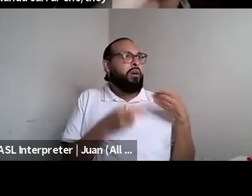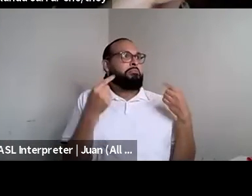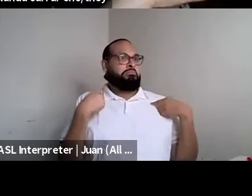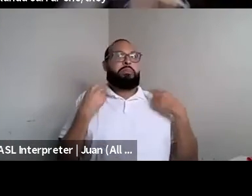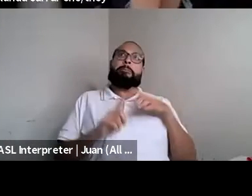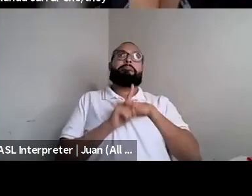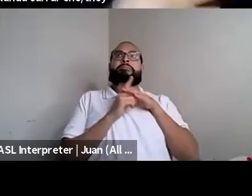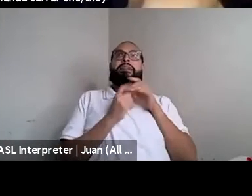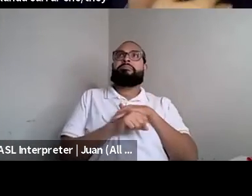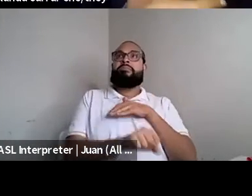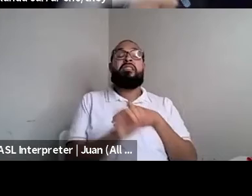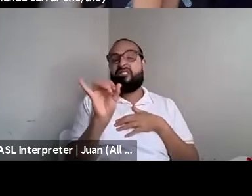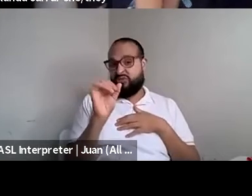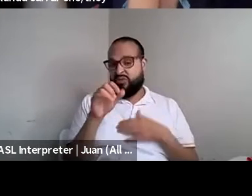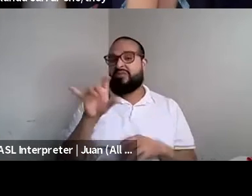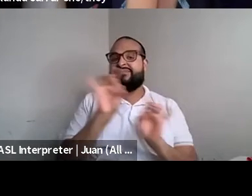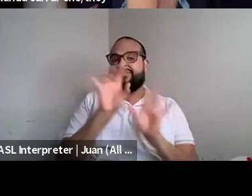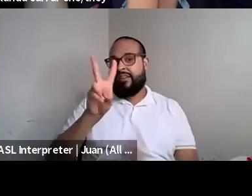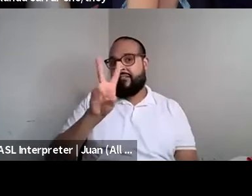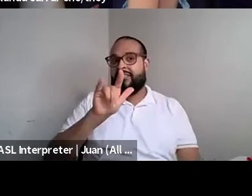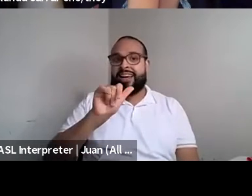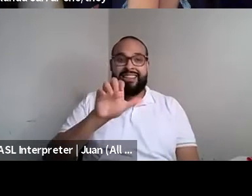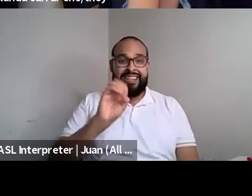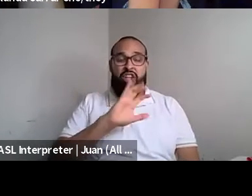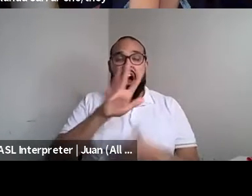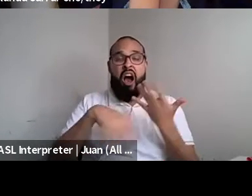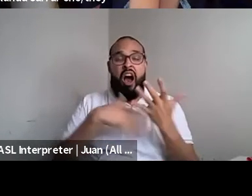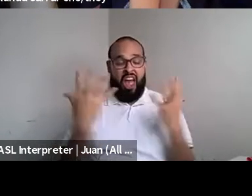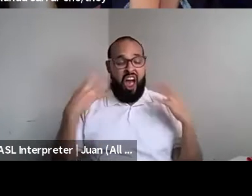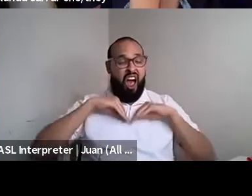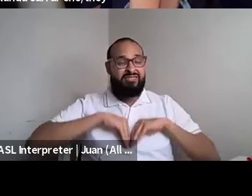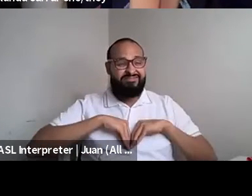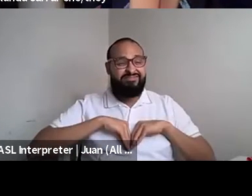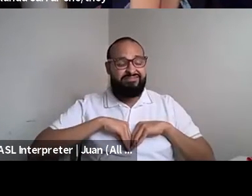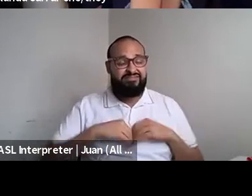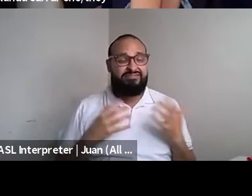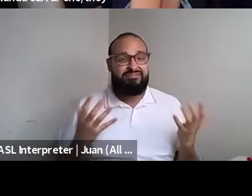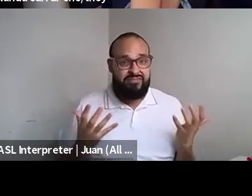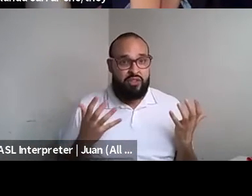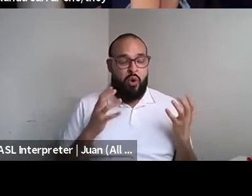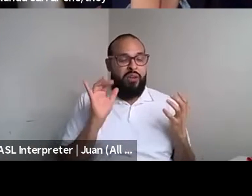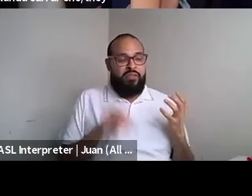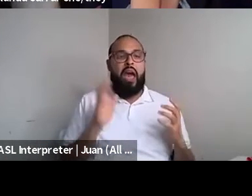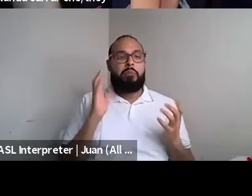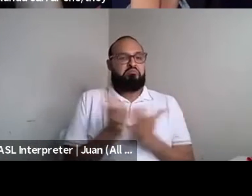Randa Jarrar she/they: He it's all me so I Randa Jarrar she/they: didn't build it as a light. I'm going to wield it as power for good.